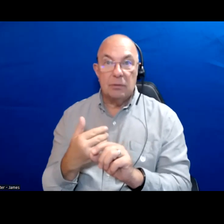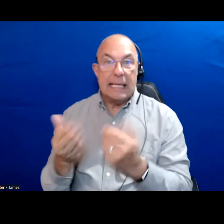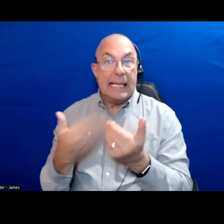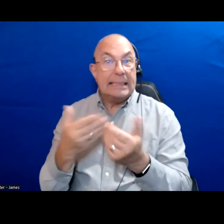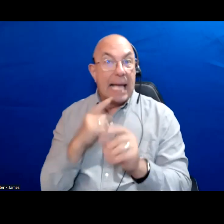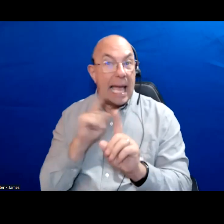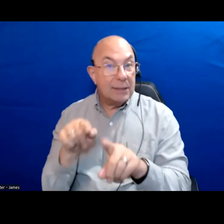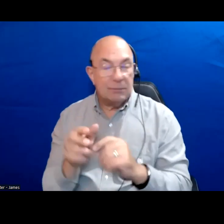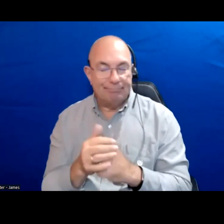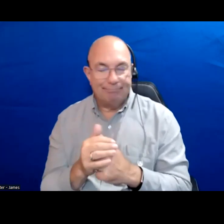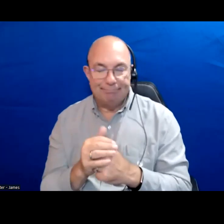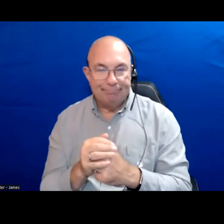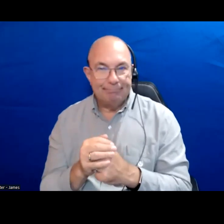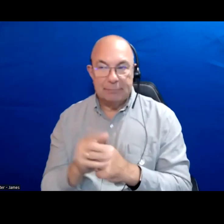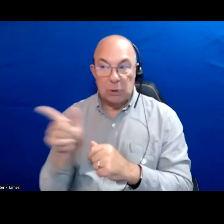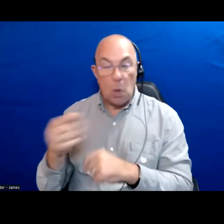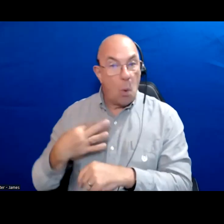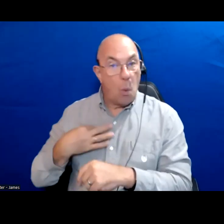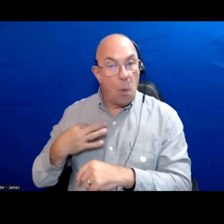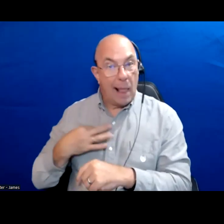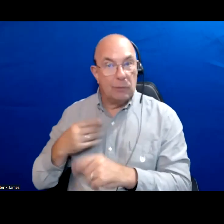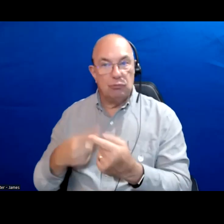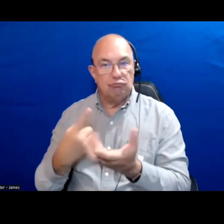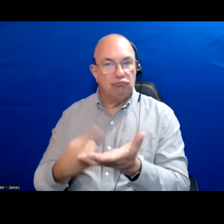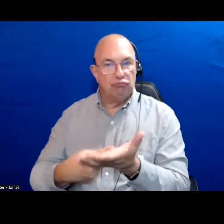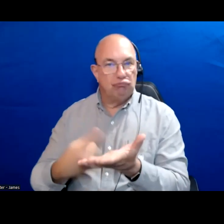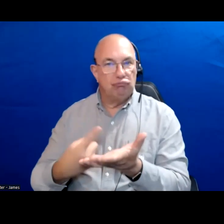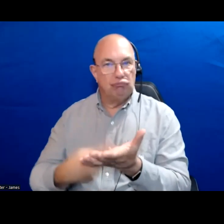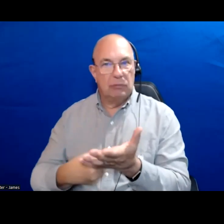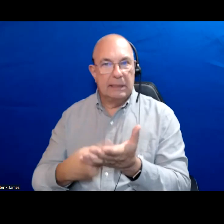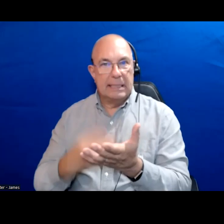But really are they willing to talk about the different things that might be required